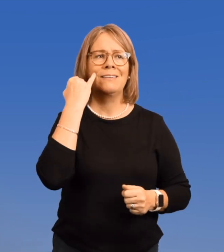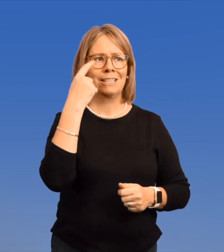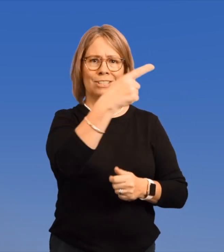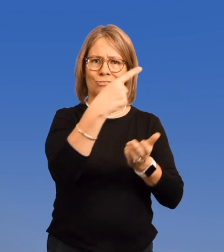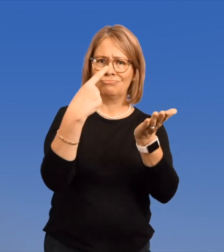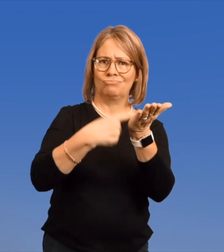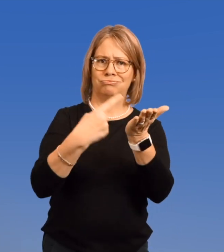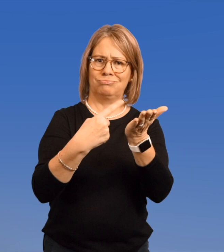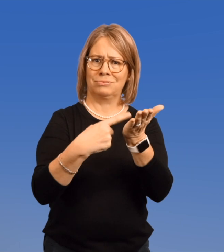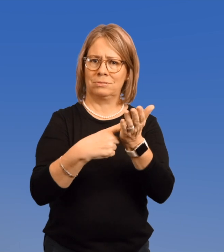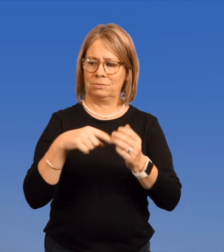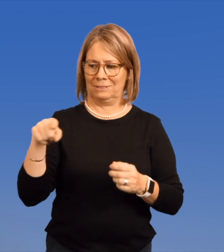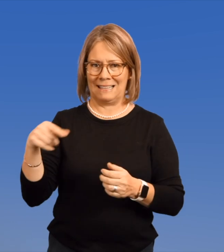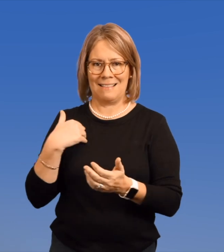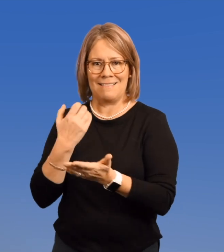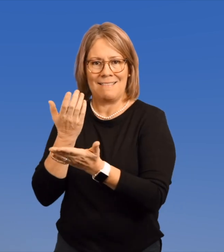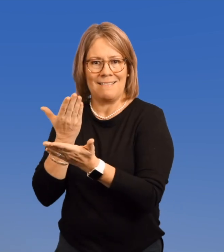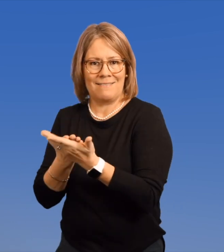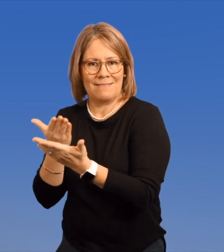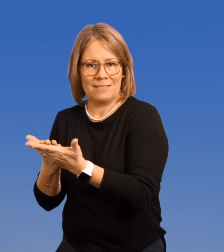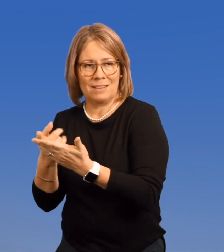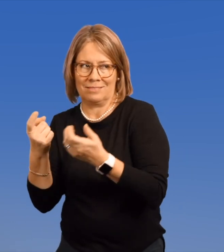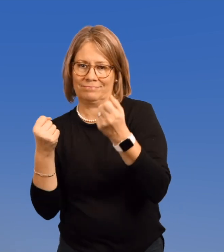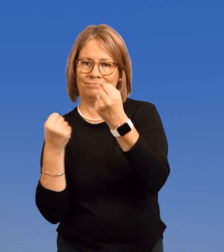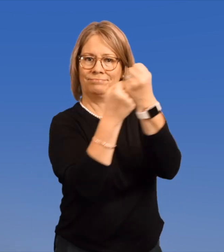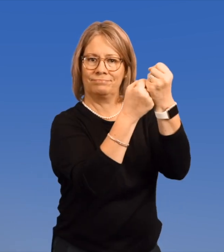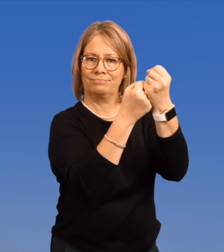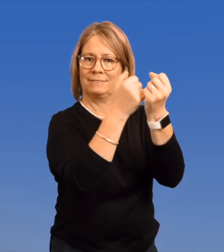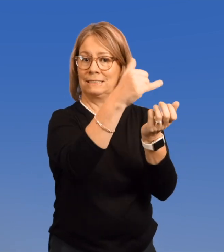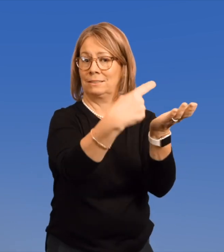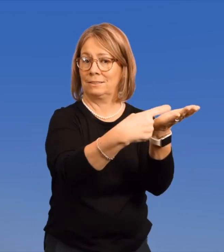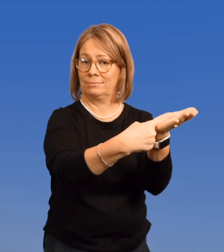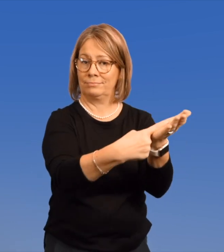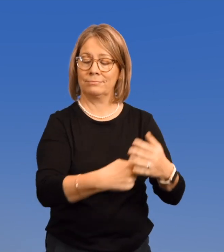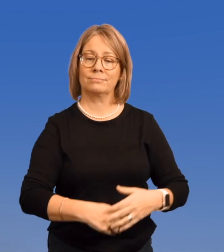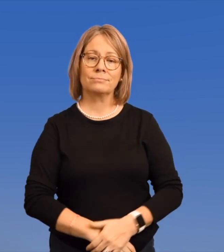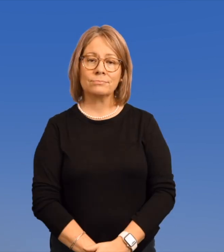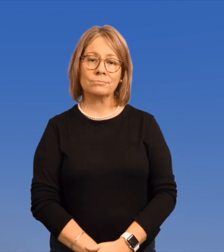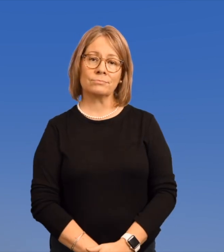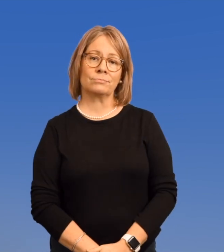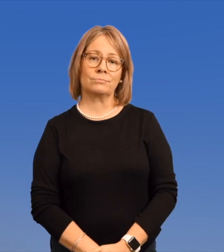If there is a legal argument, evidence is used to support the argument.